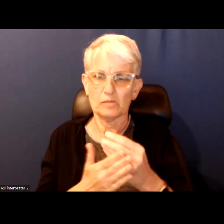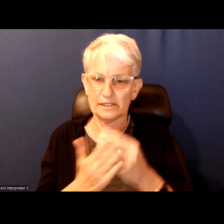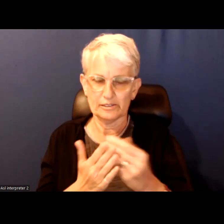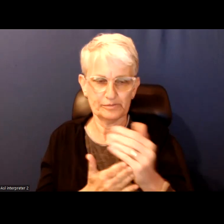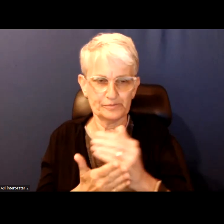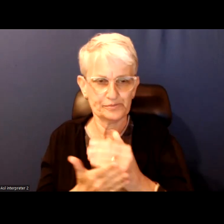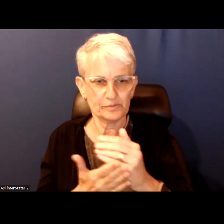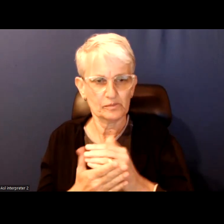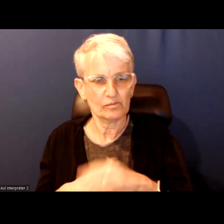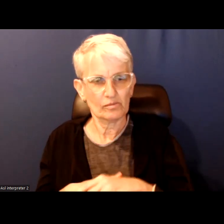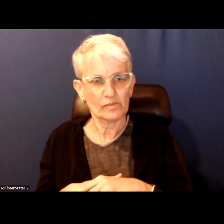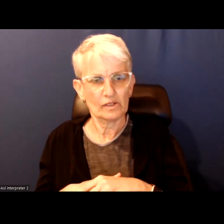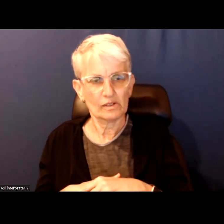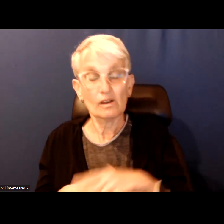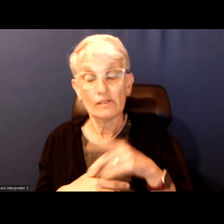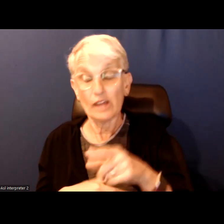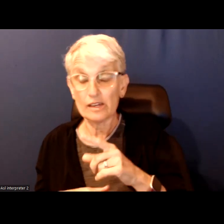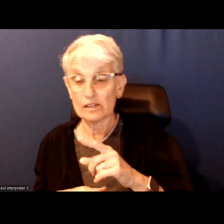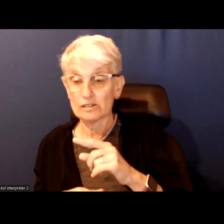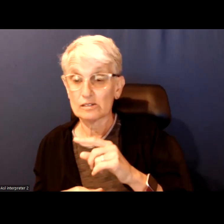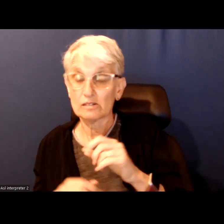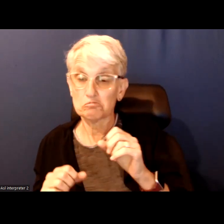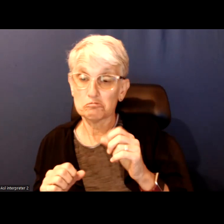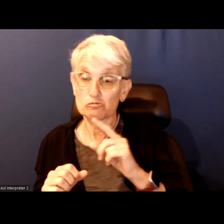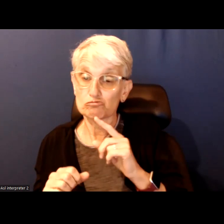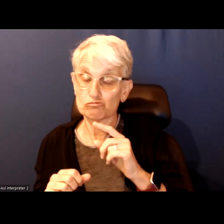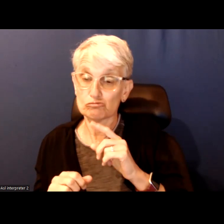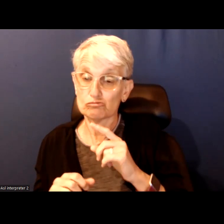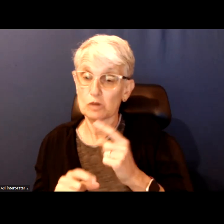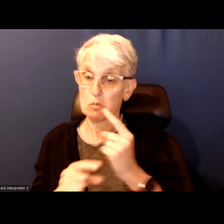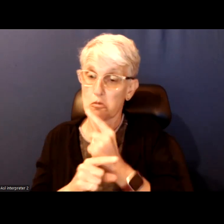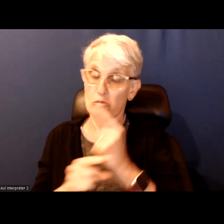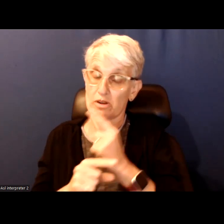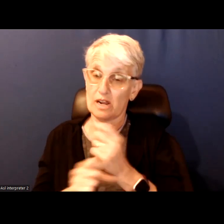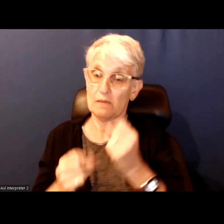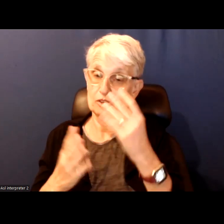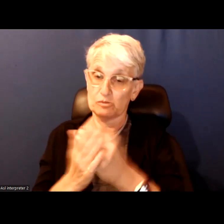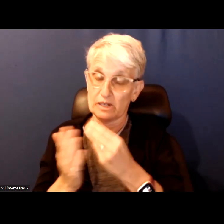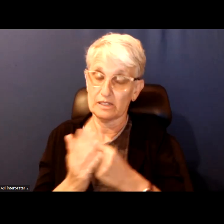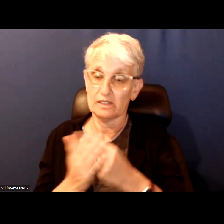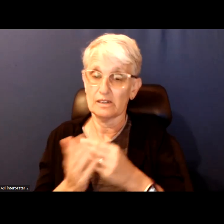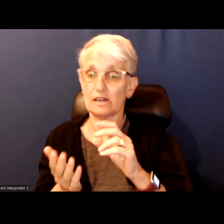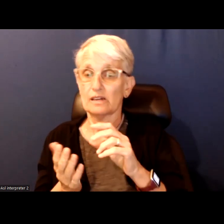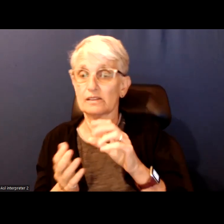And are realistic about the amount of money it will take and the value of the investment and the need for the investment.